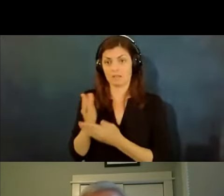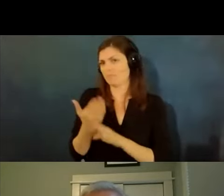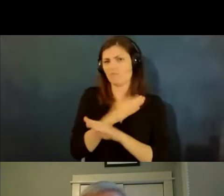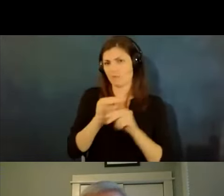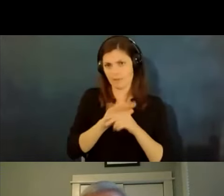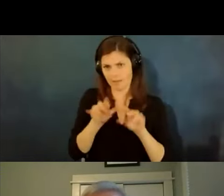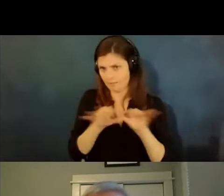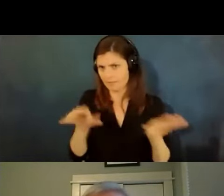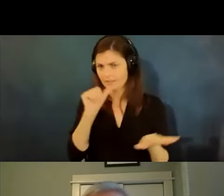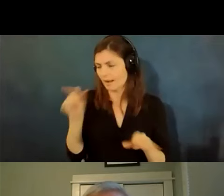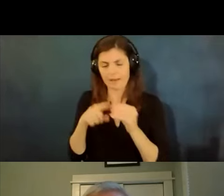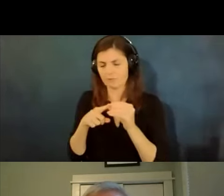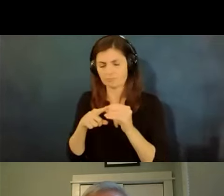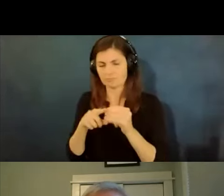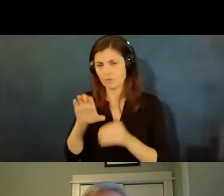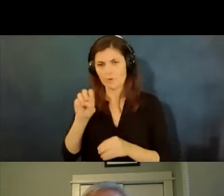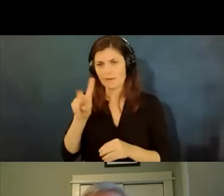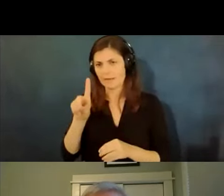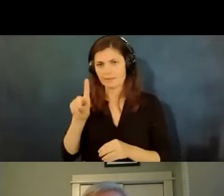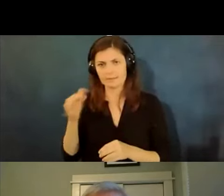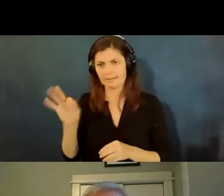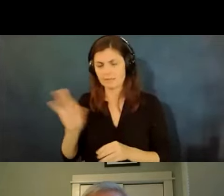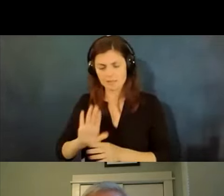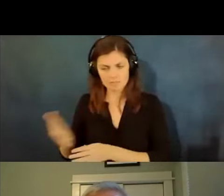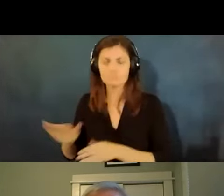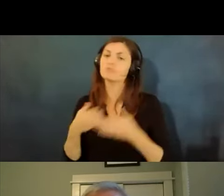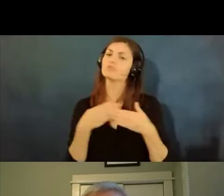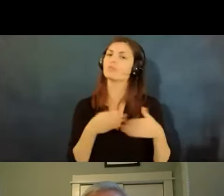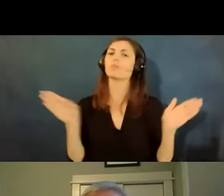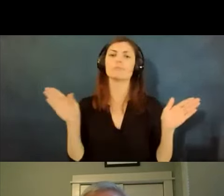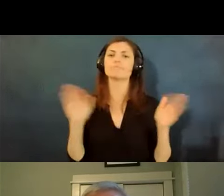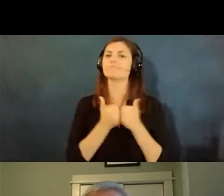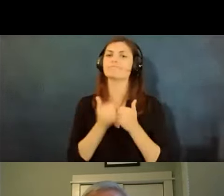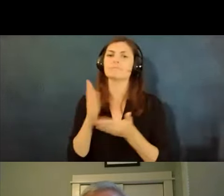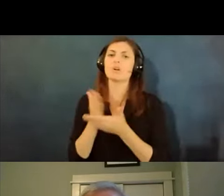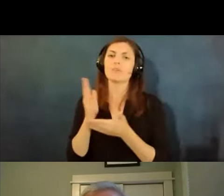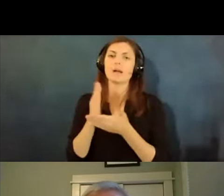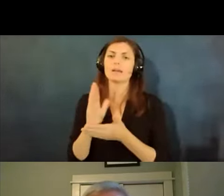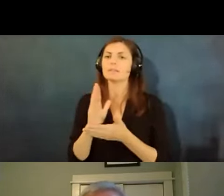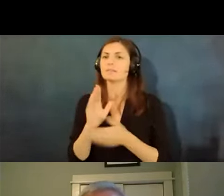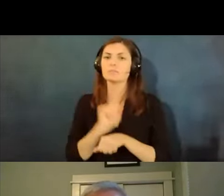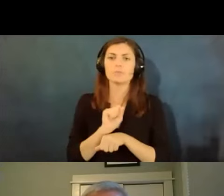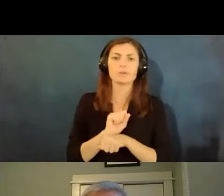not about the pandemic but it's just generally how your rights work what you can do where to get more